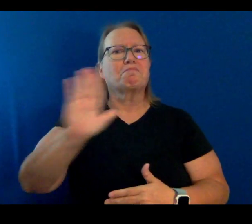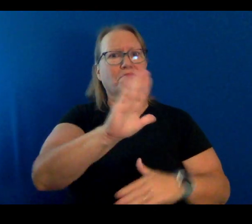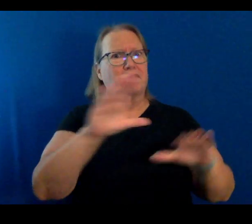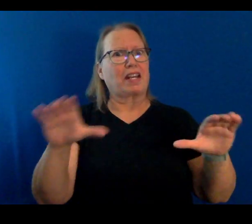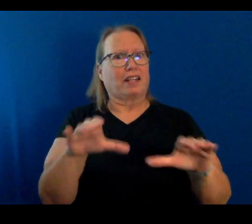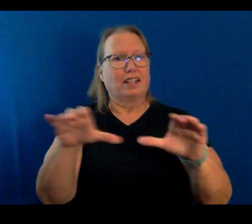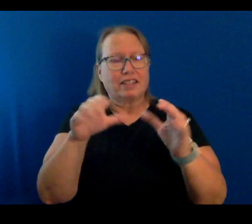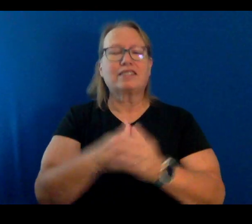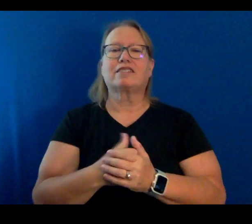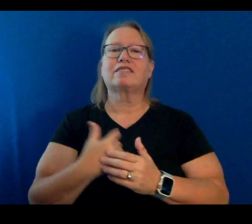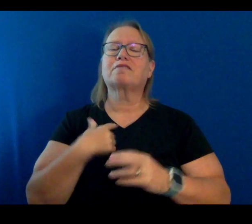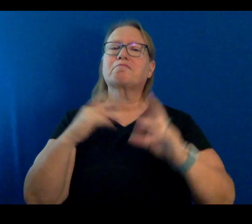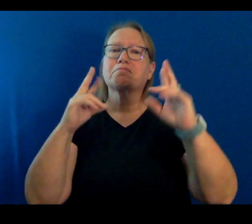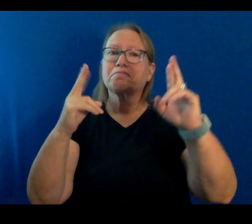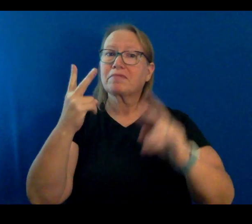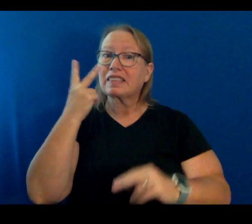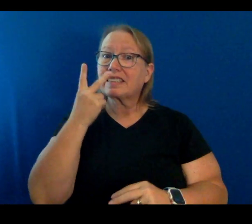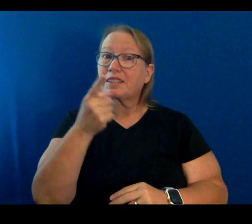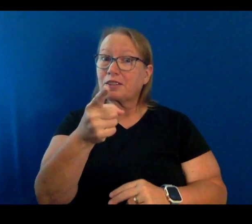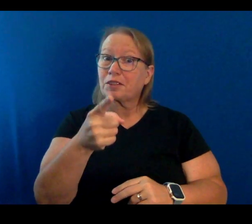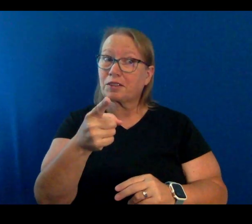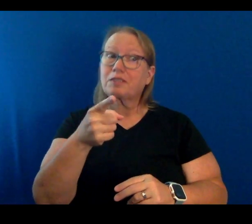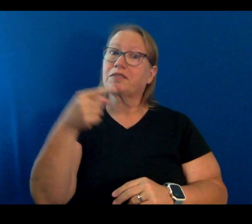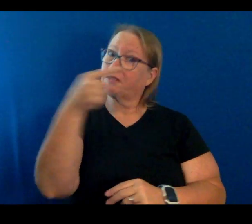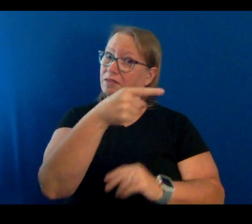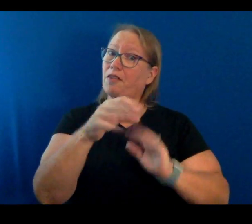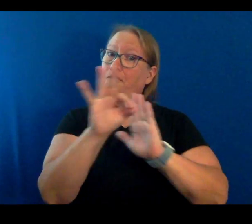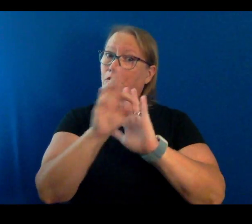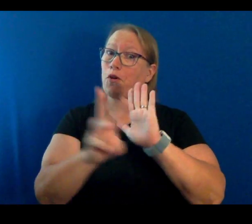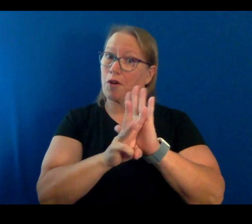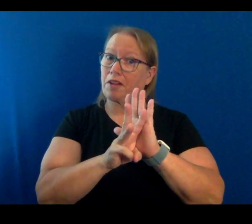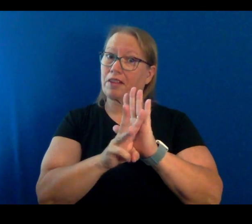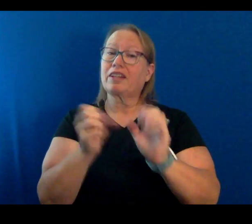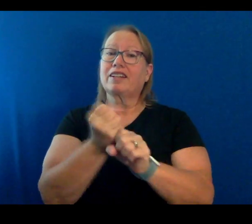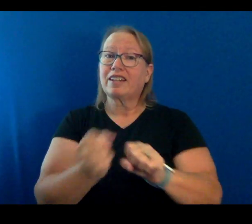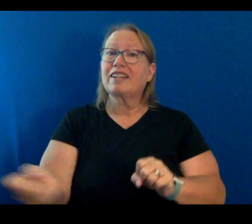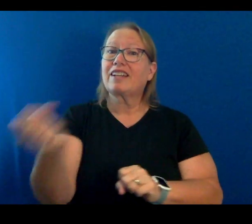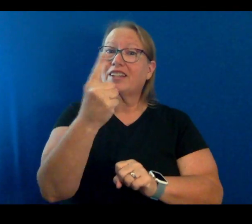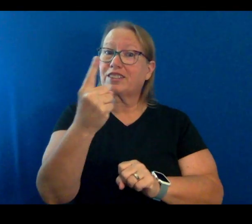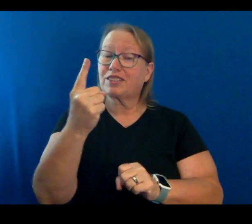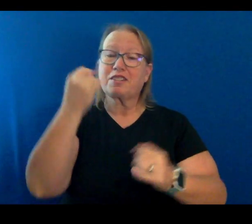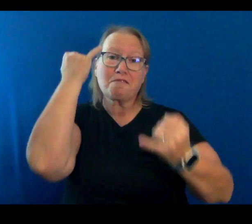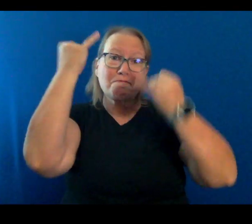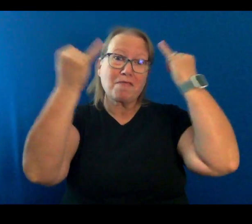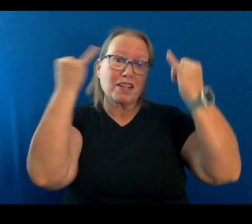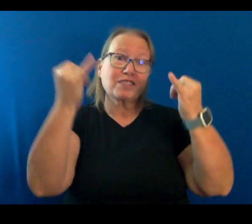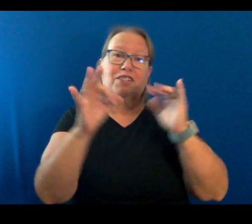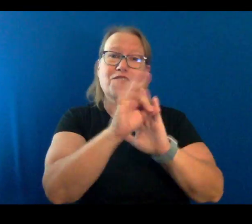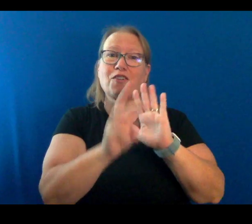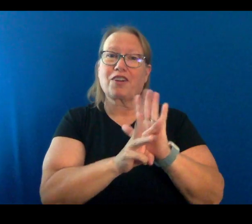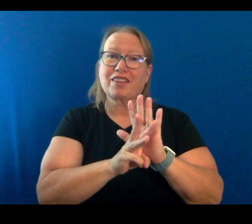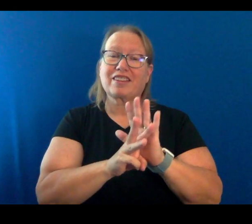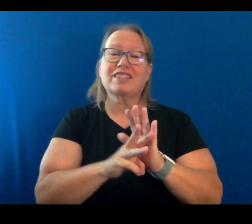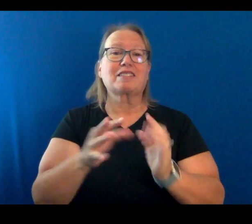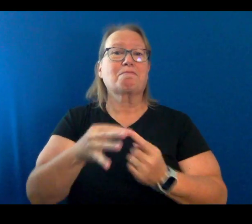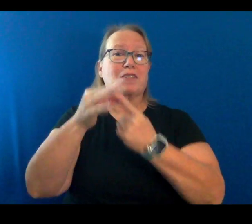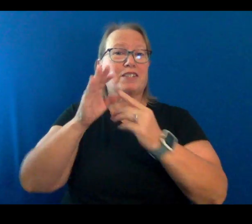and we hope to see you in Fort Worth, next year at Imagination Fort Worth, special weekend for the Deaf.